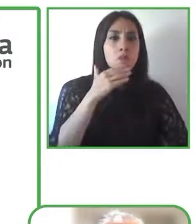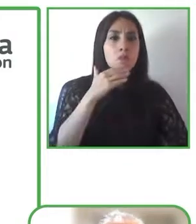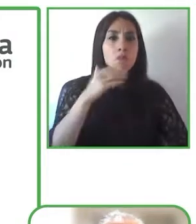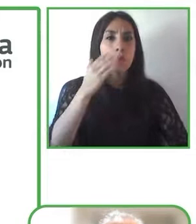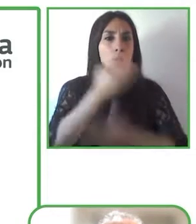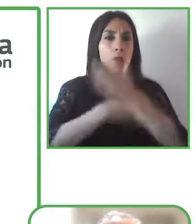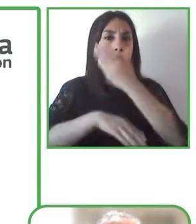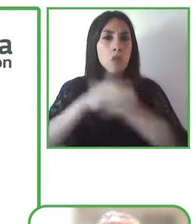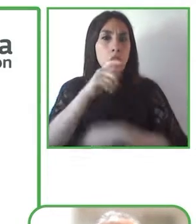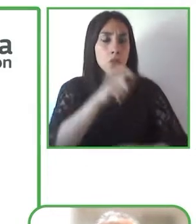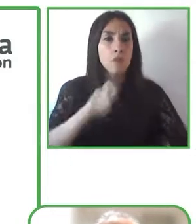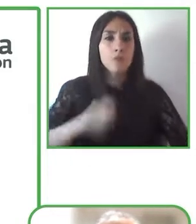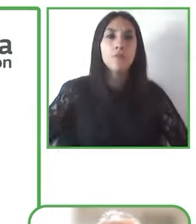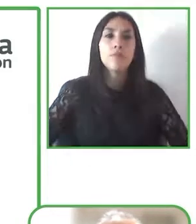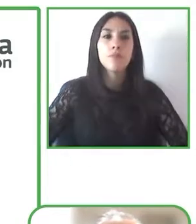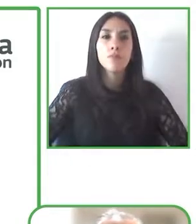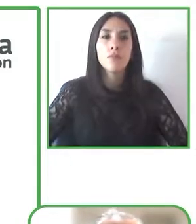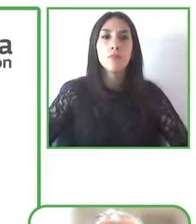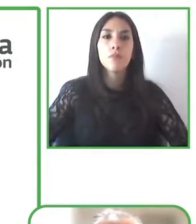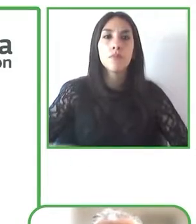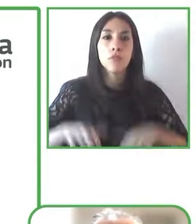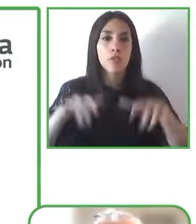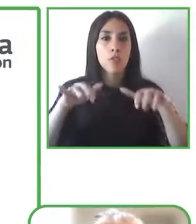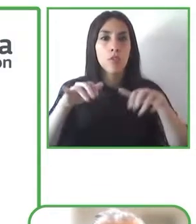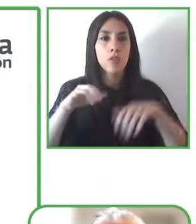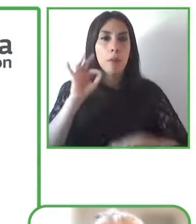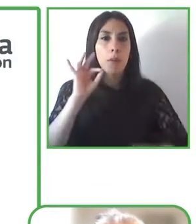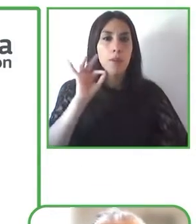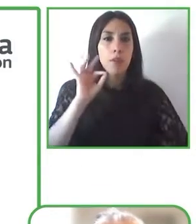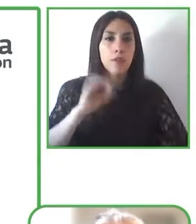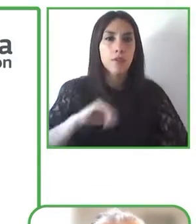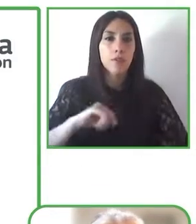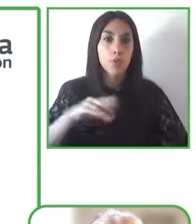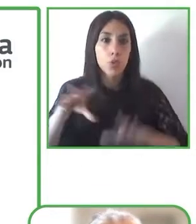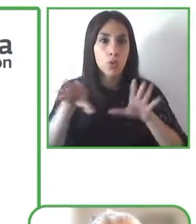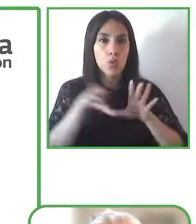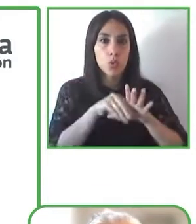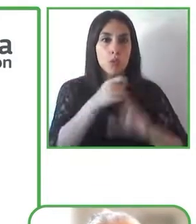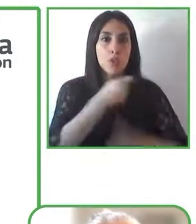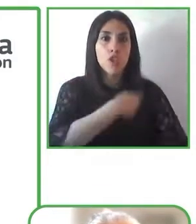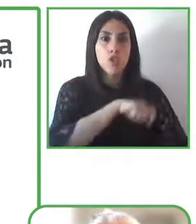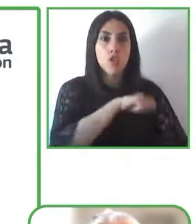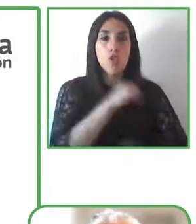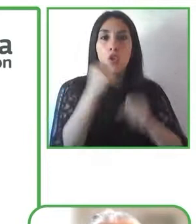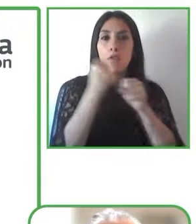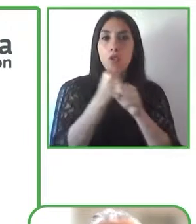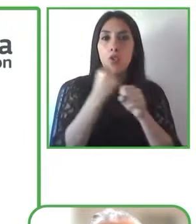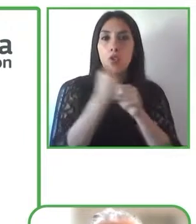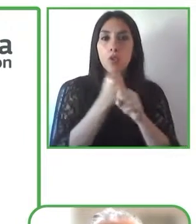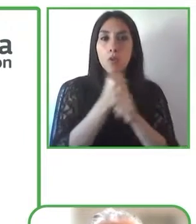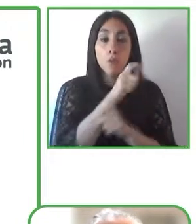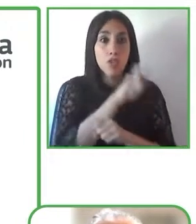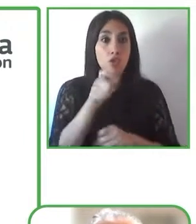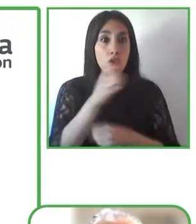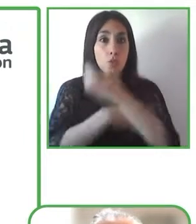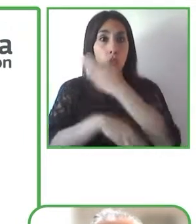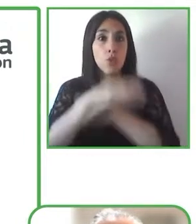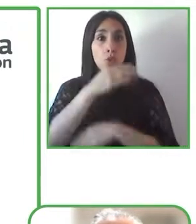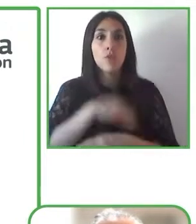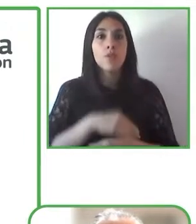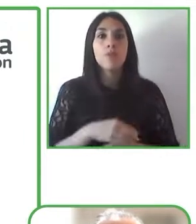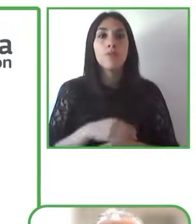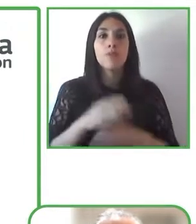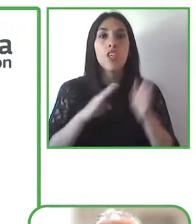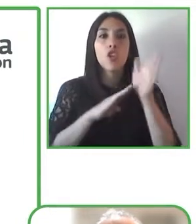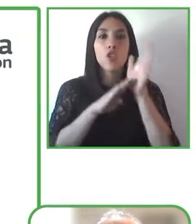we all have. Plena Inclusión in Spain works with people with disabilities